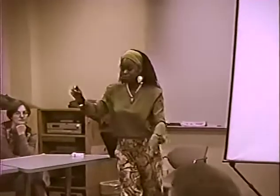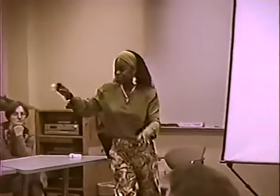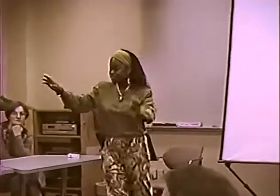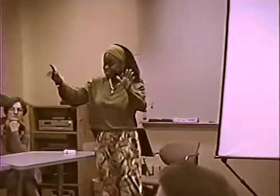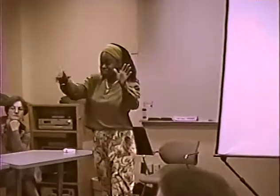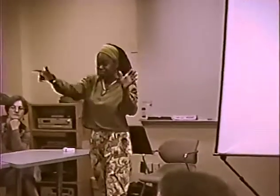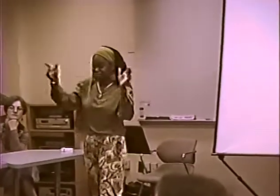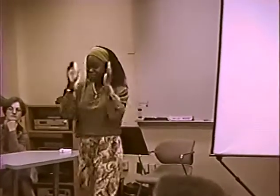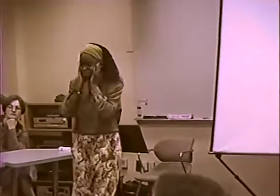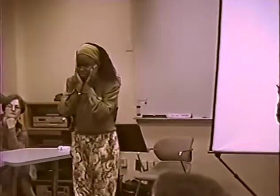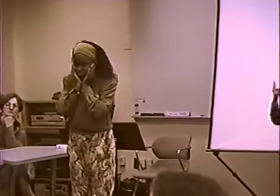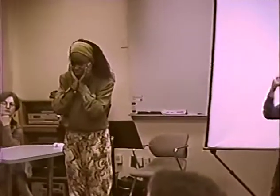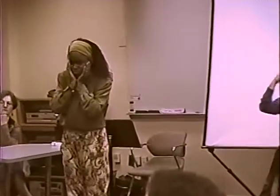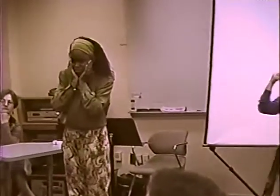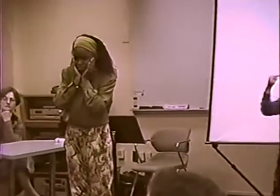DOESN'T MATTER.